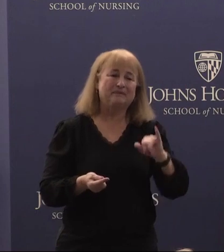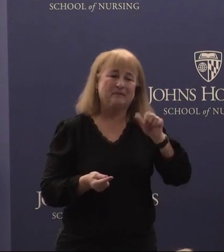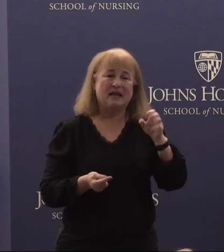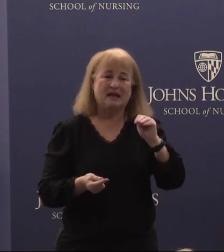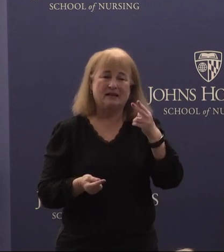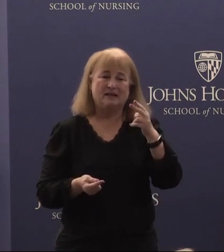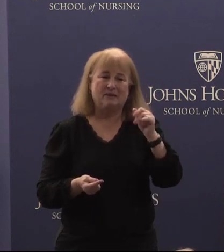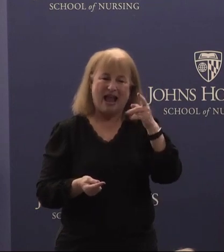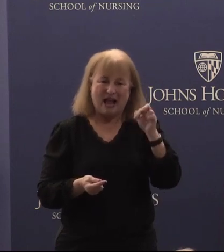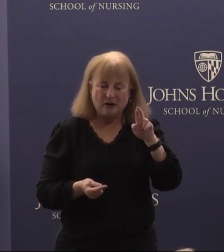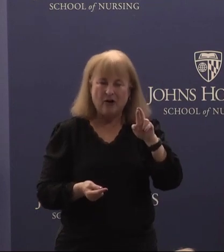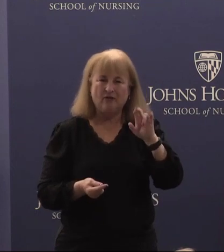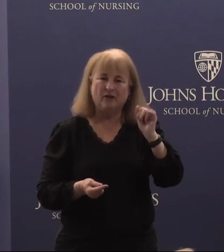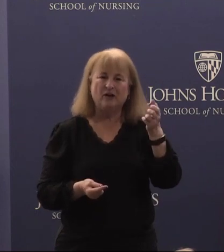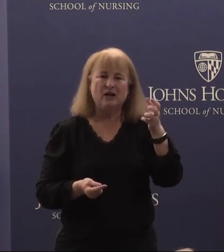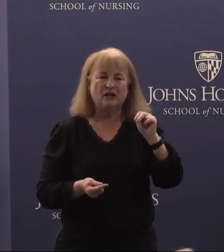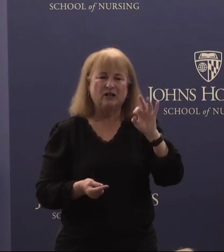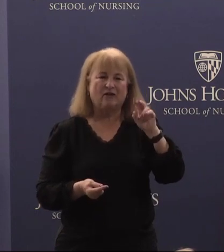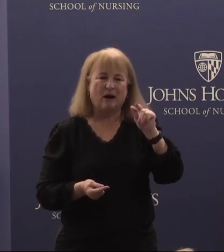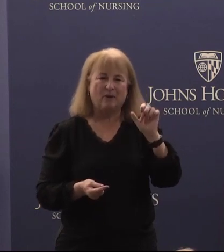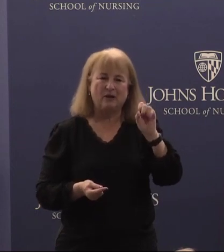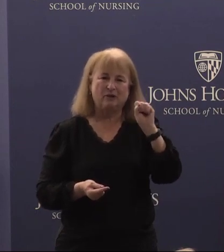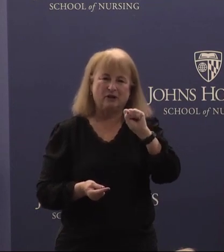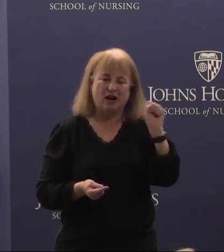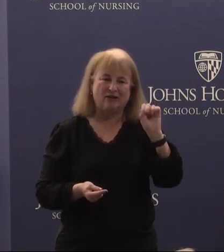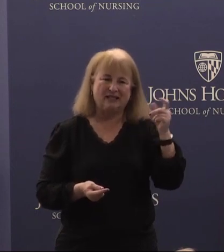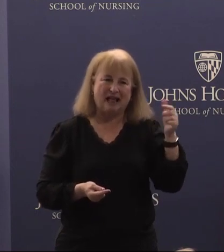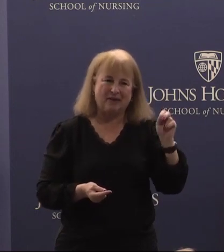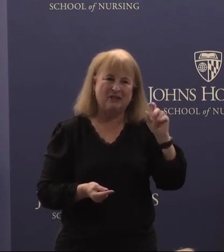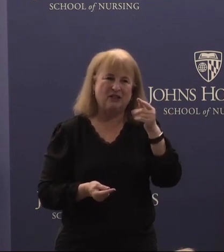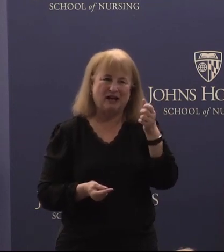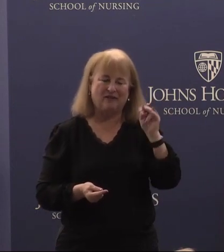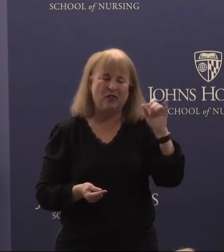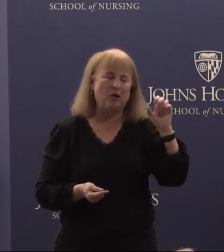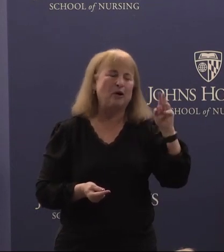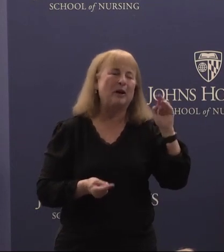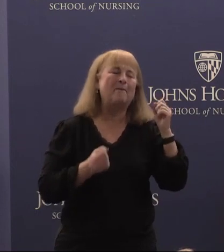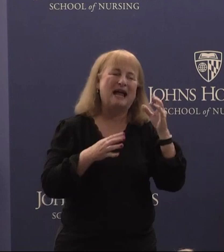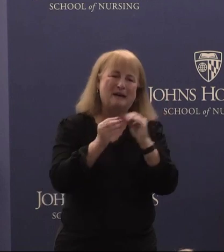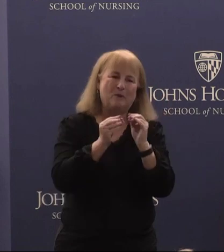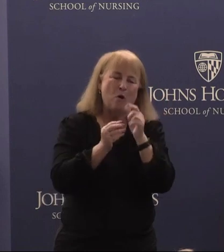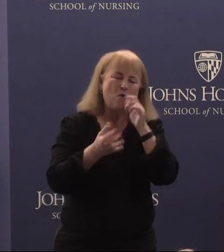Bert John, PR bralo Sharon Solomon, Jennifer Thorne, and so many more who believed in the